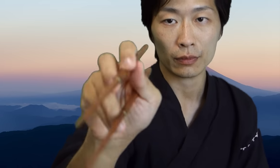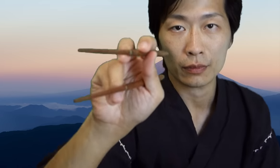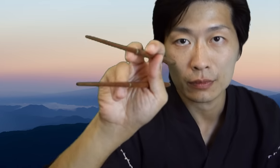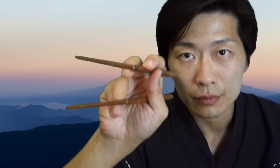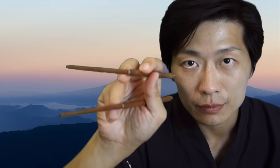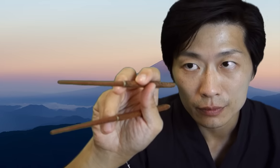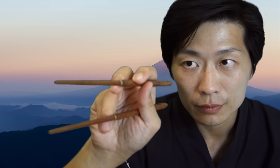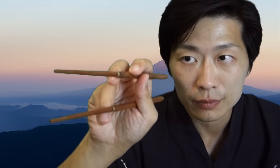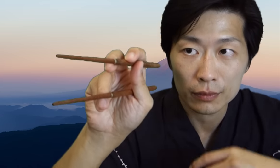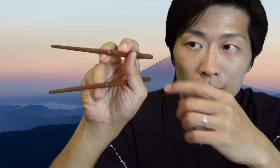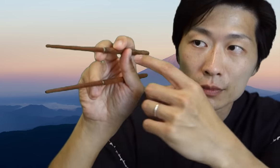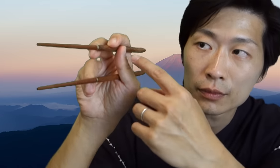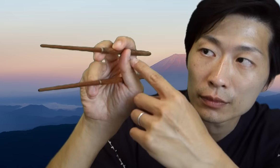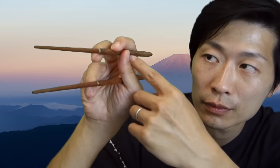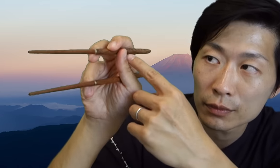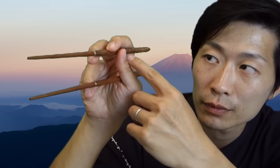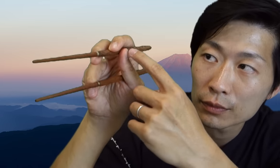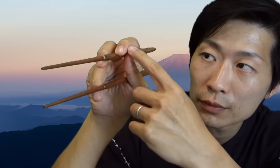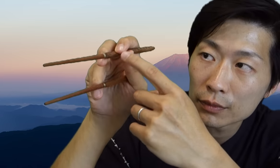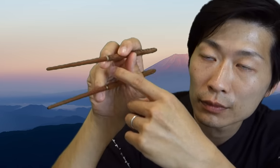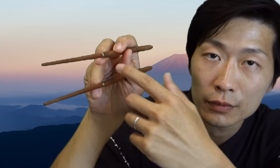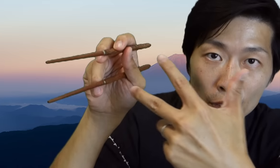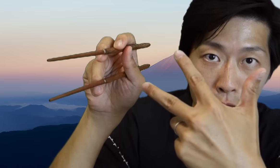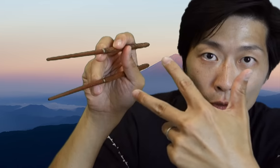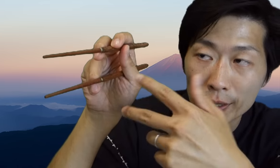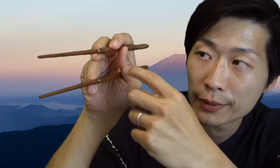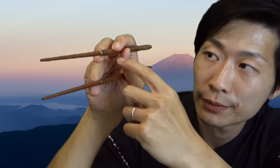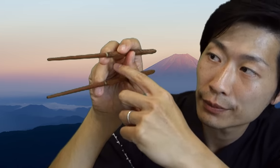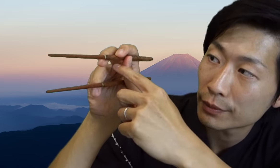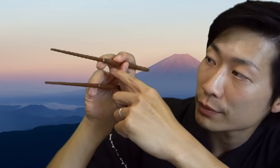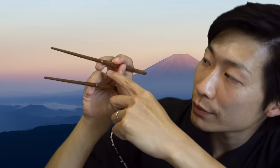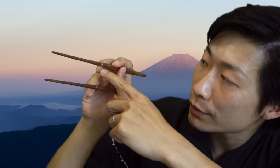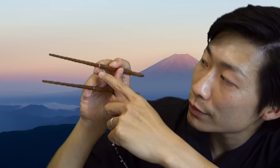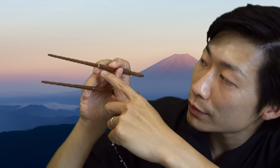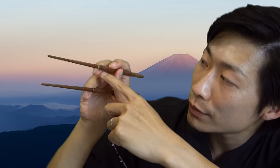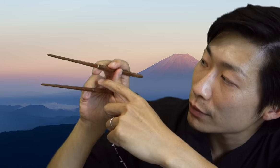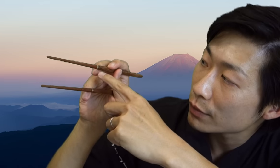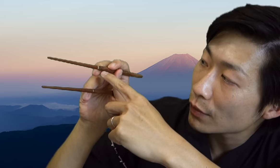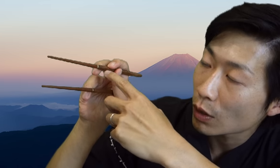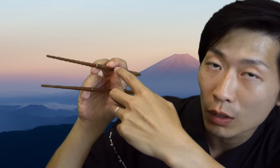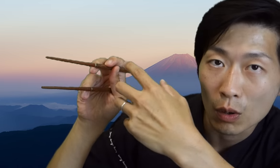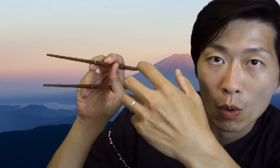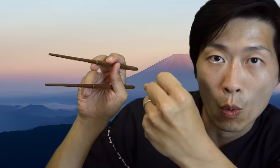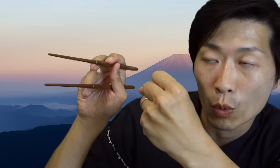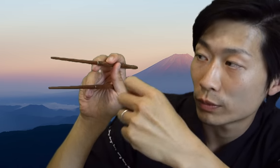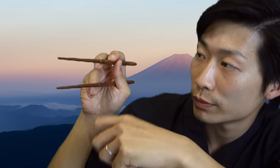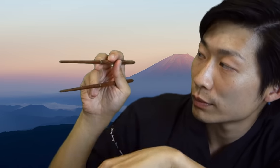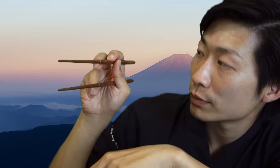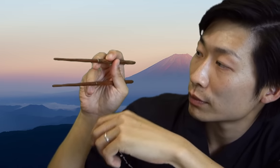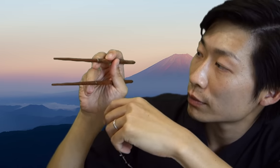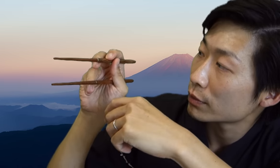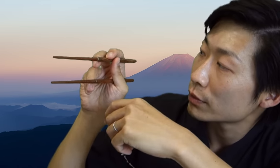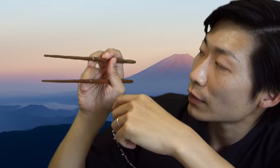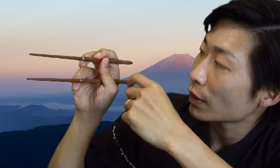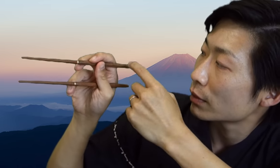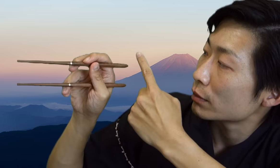your index finger and your middle finger. The tip of your thumb, the tip of your index finger and the tip of your middle